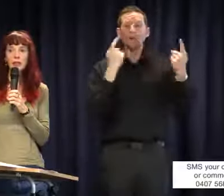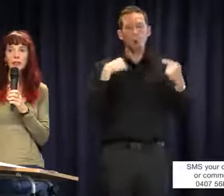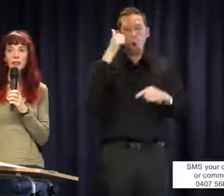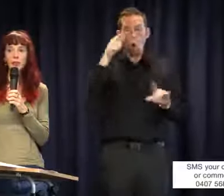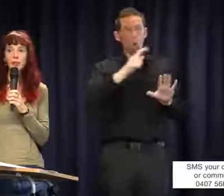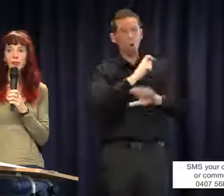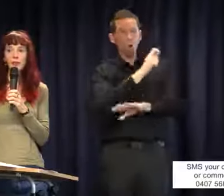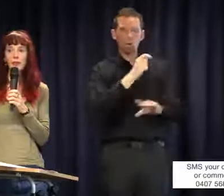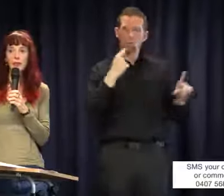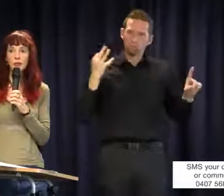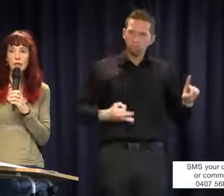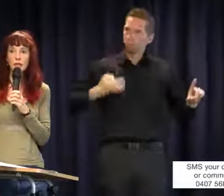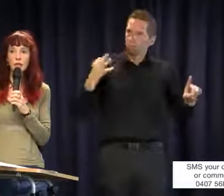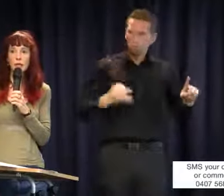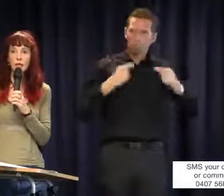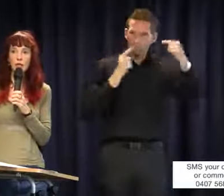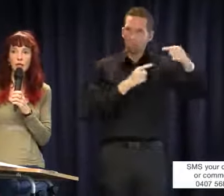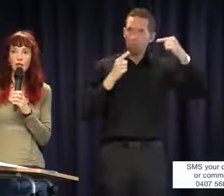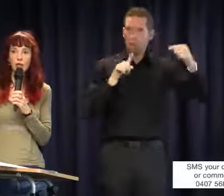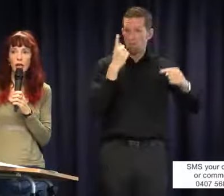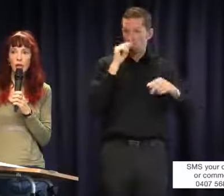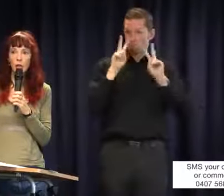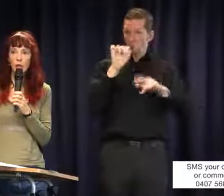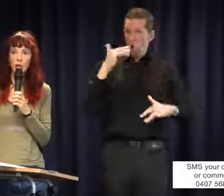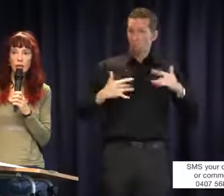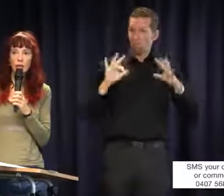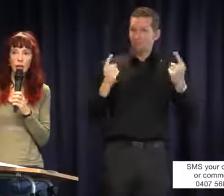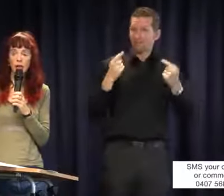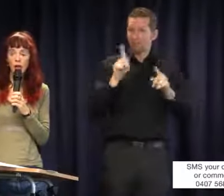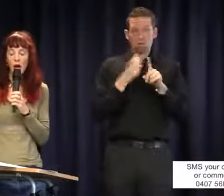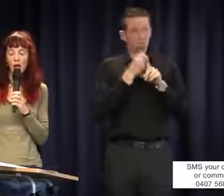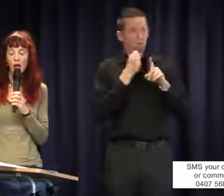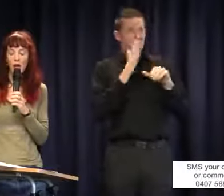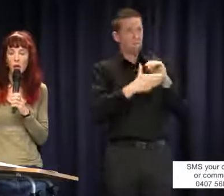for you life hasn't been easy and you just can't get what you want anyway. I can't comment